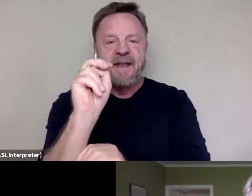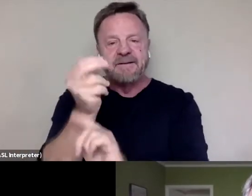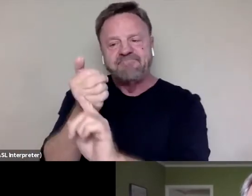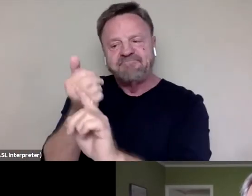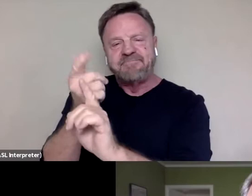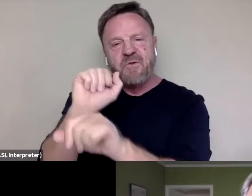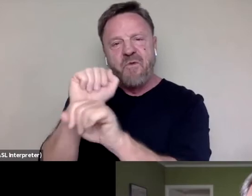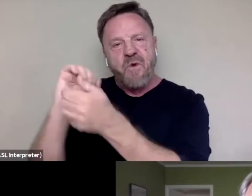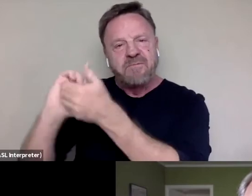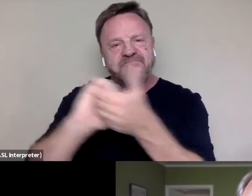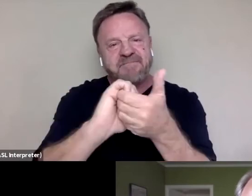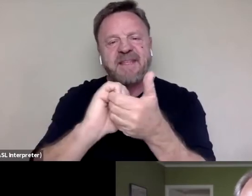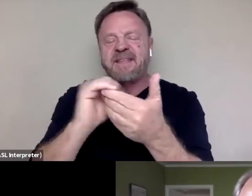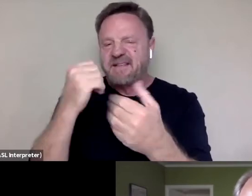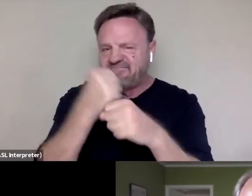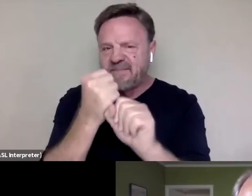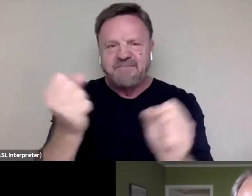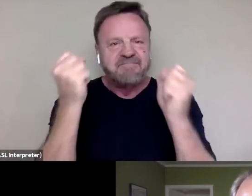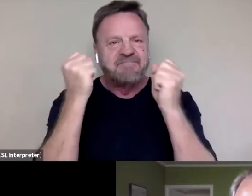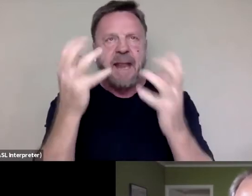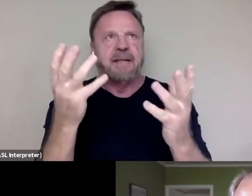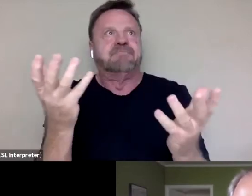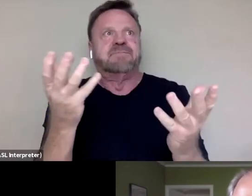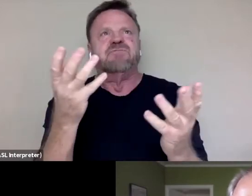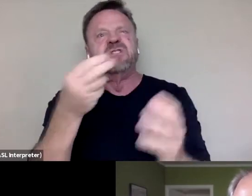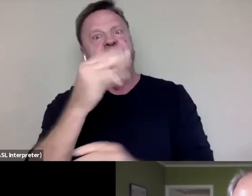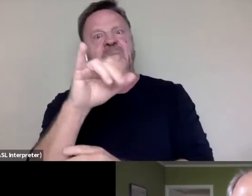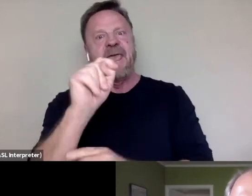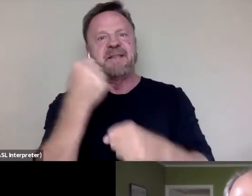who had made many, she's a hidden maker, I'll just say that,